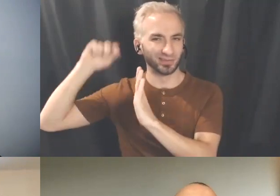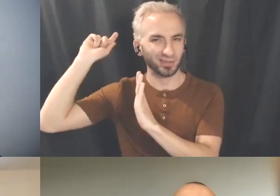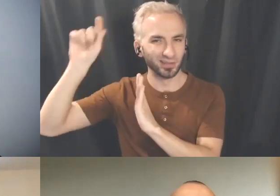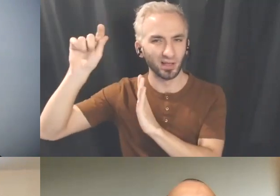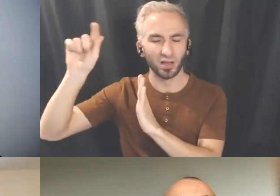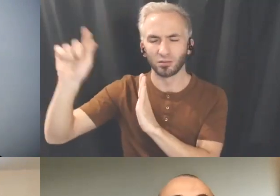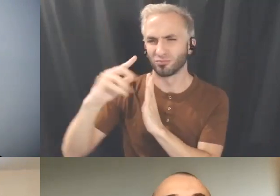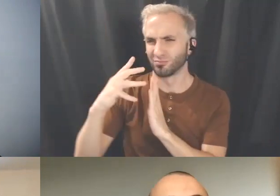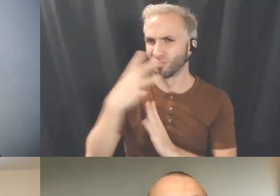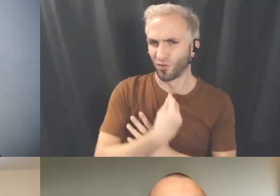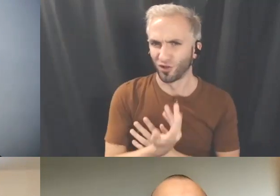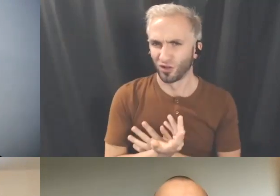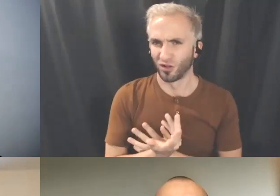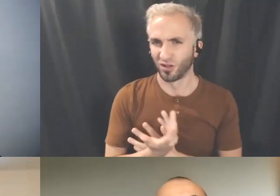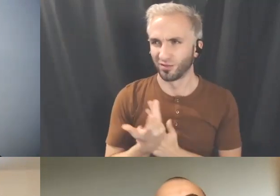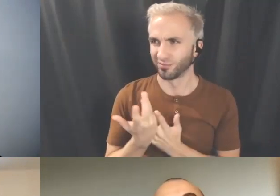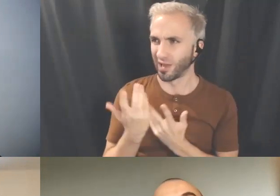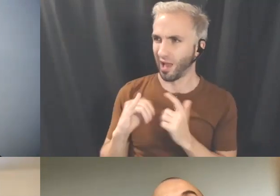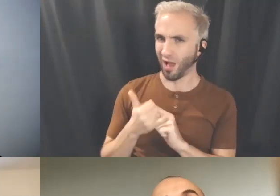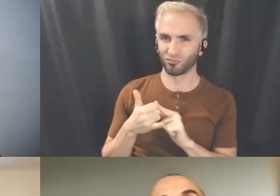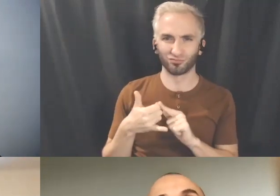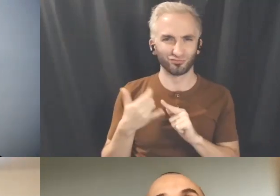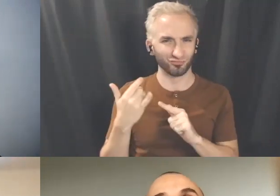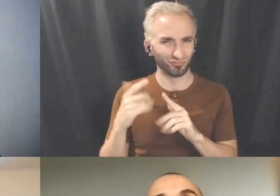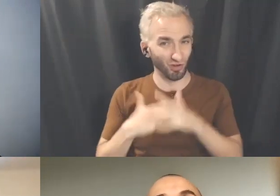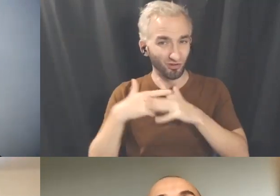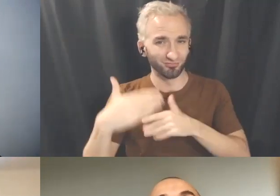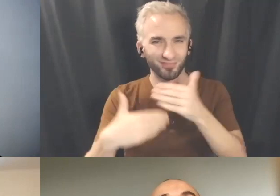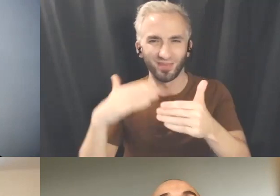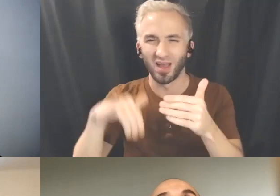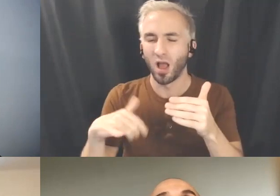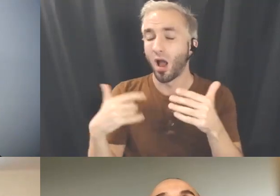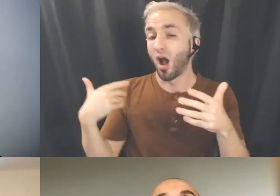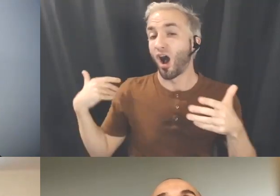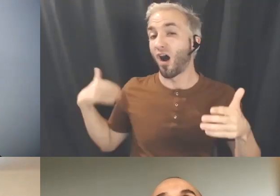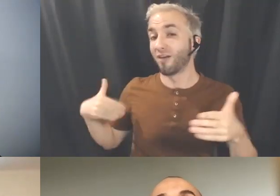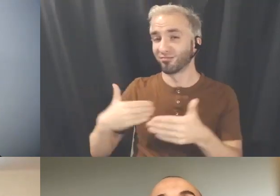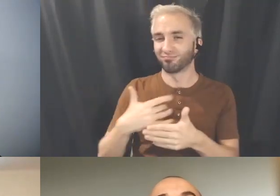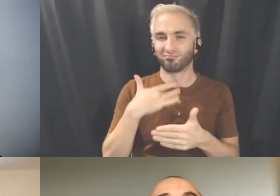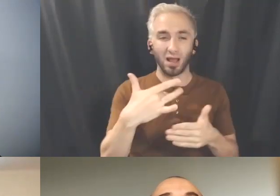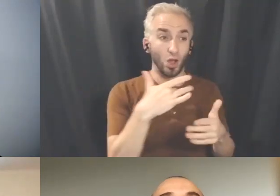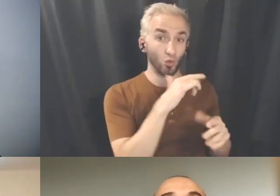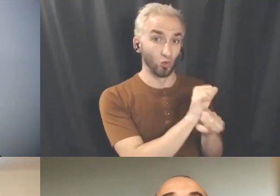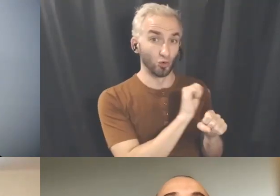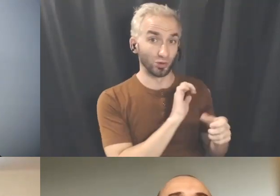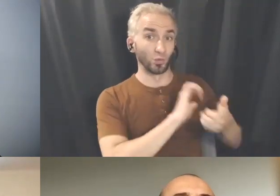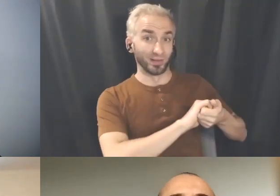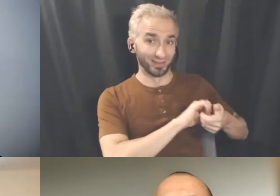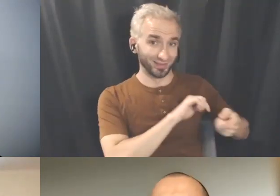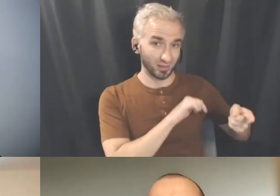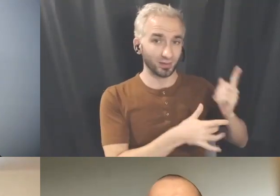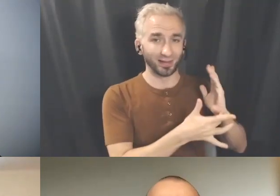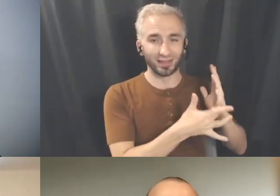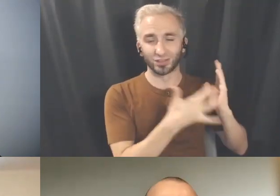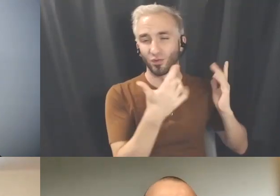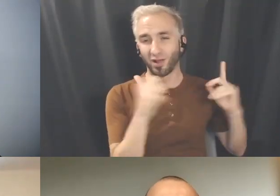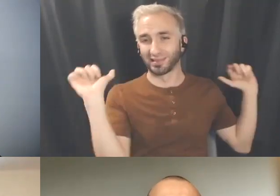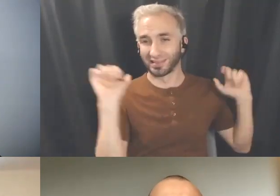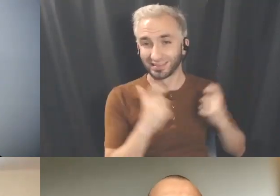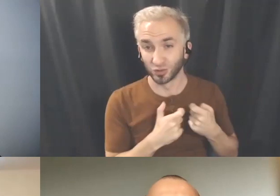way to start because often I think work with technology or digital work or you know, often